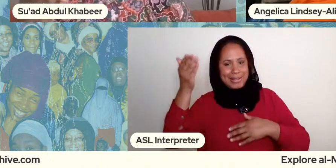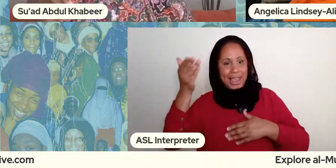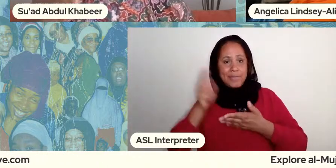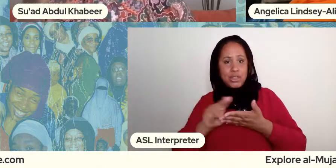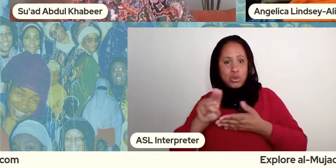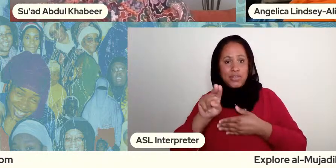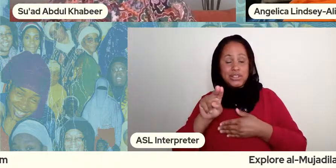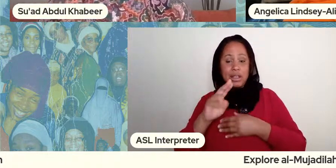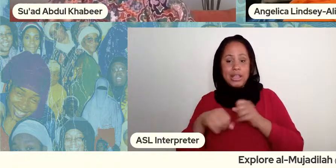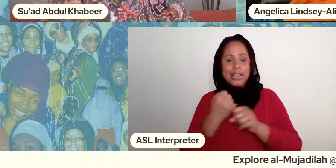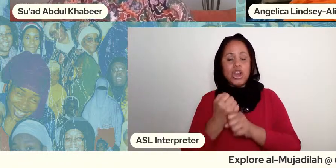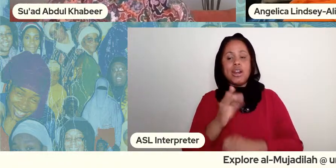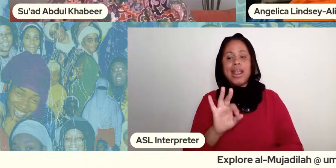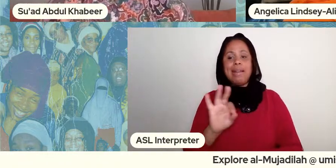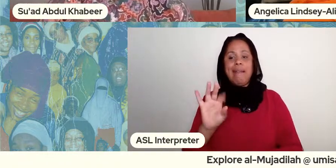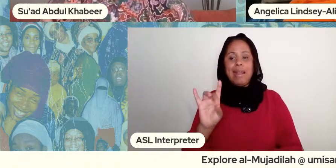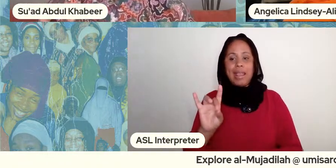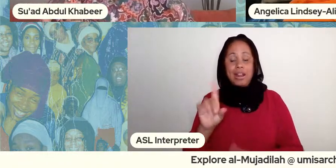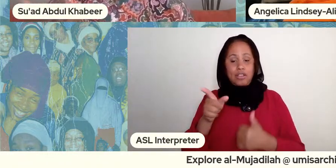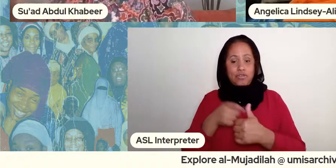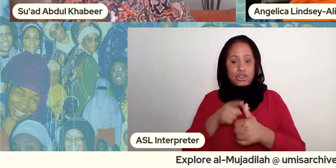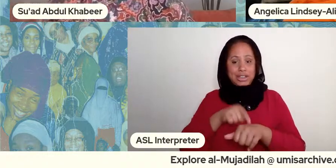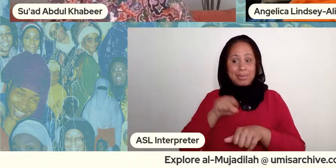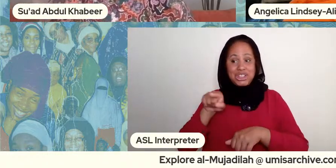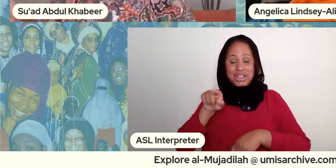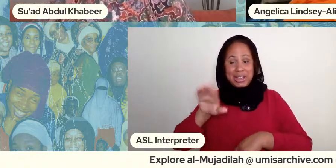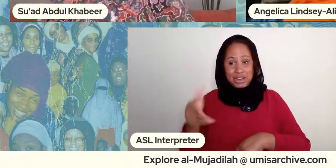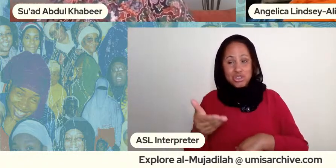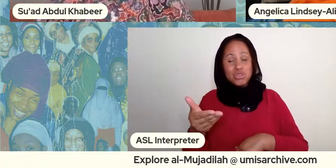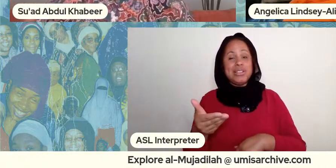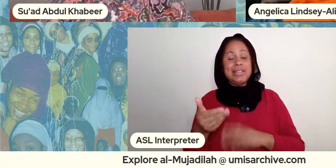she this is the first time she introduces this concept that now i think she's more well known for